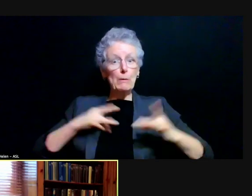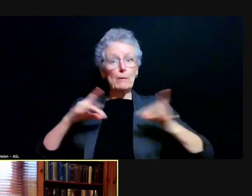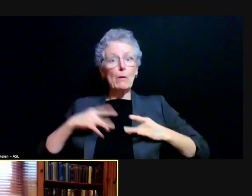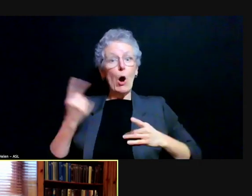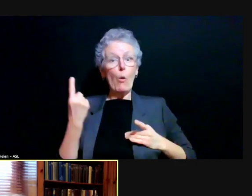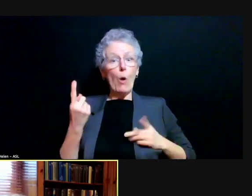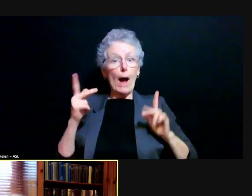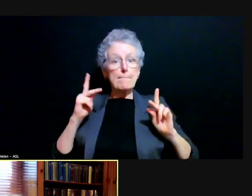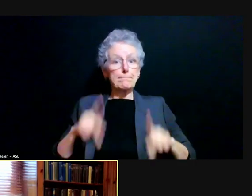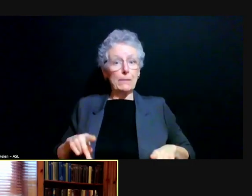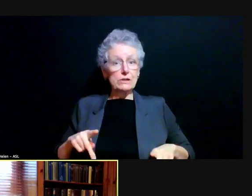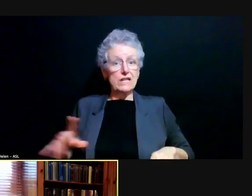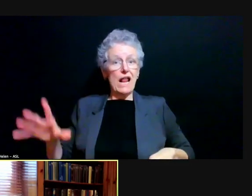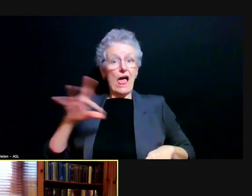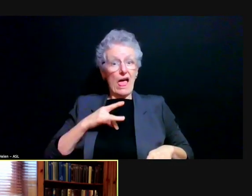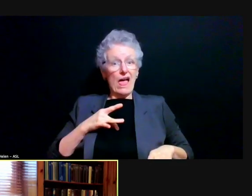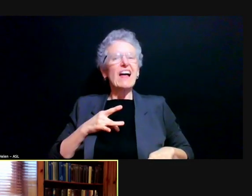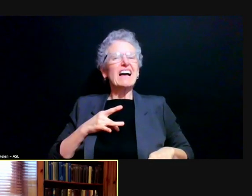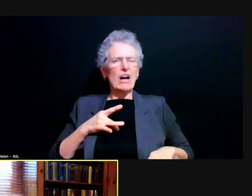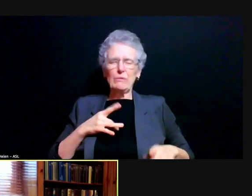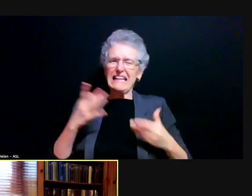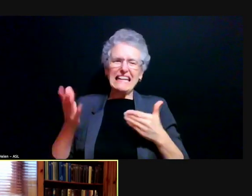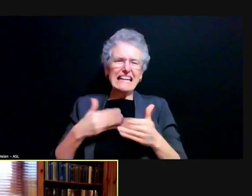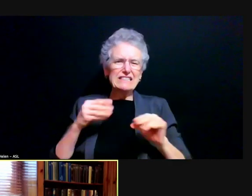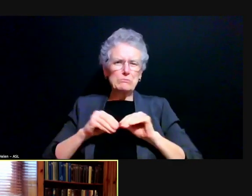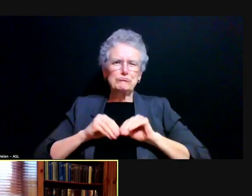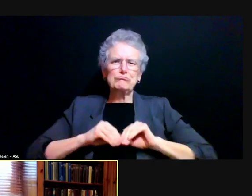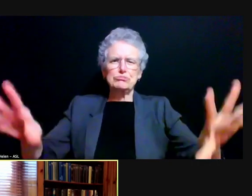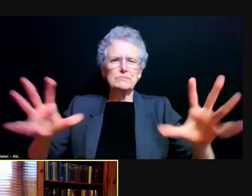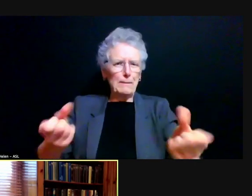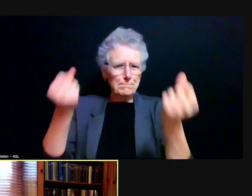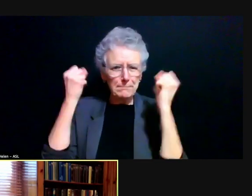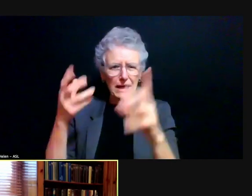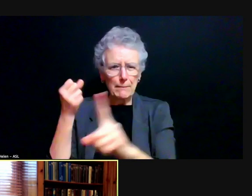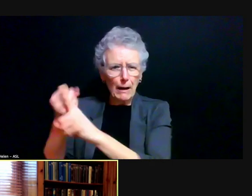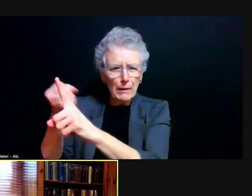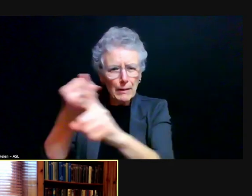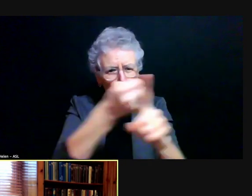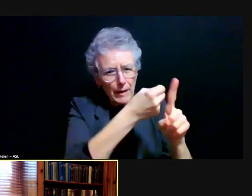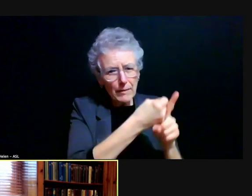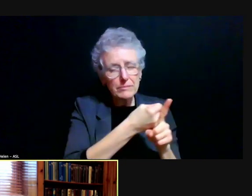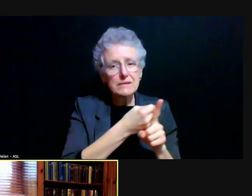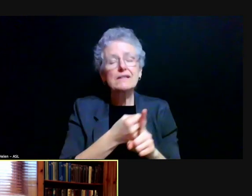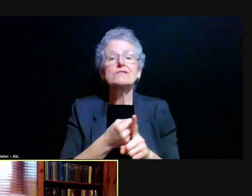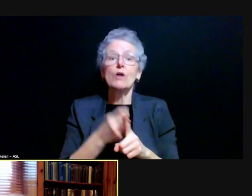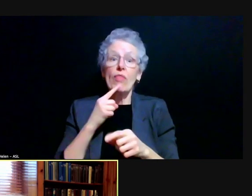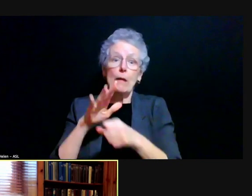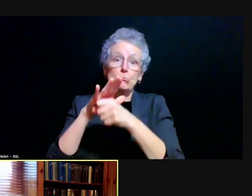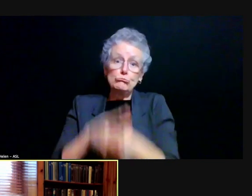a larger cluster of context that become infected. Also putting pressure on our hospital. But right now, Michigan Medicine is keeping